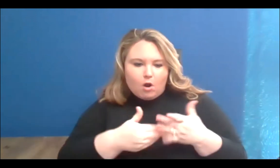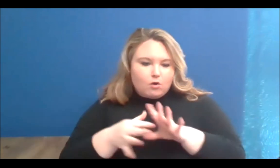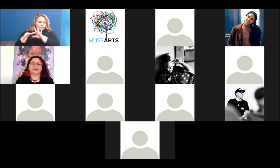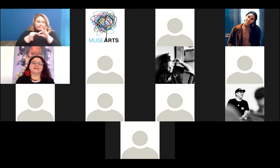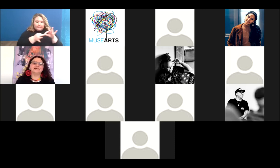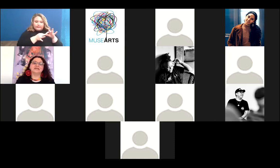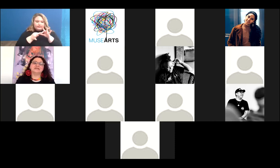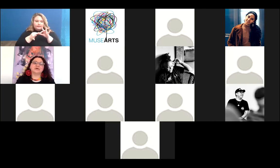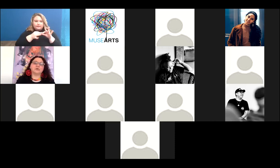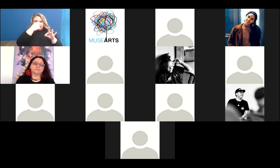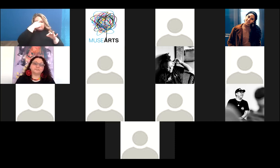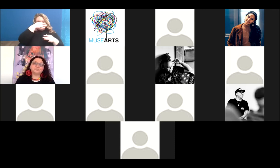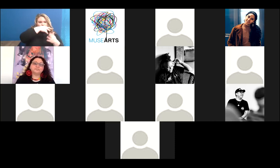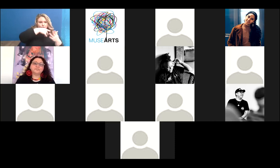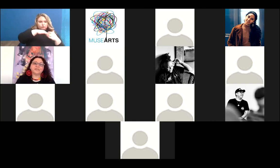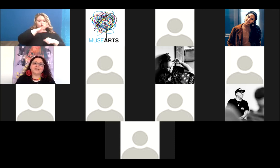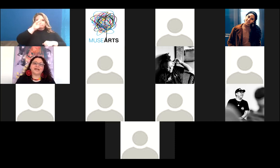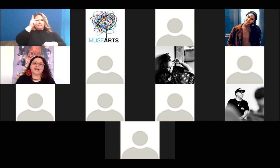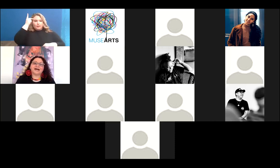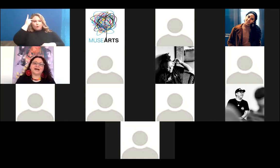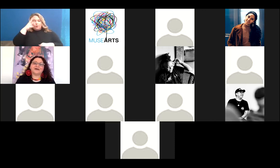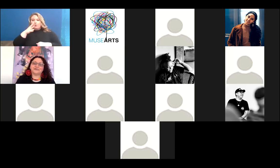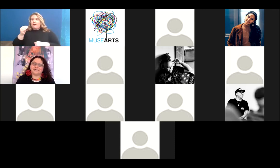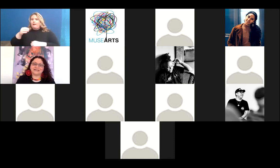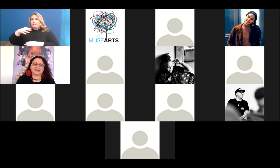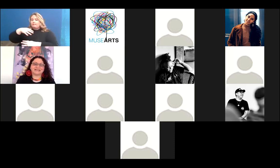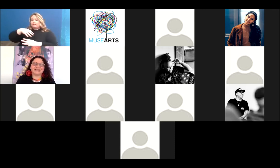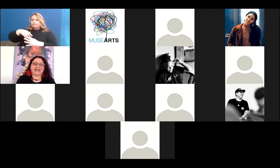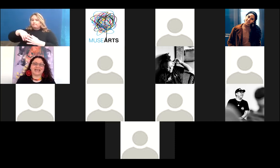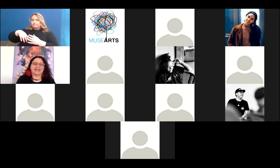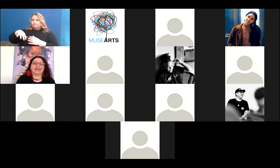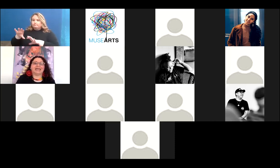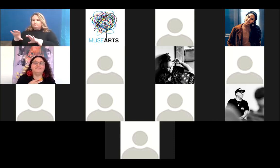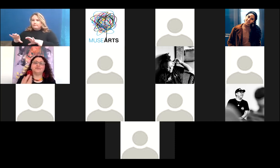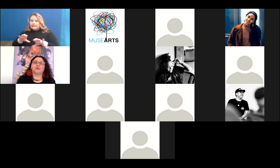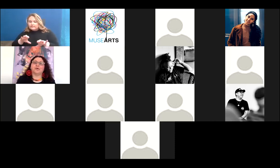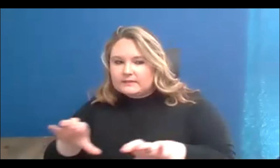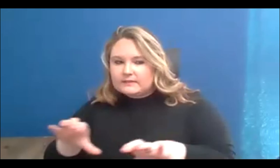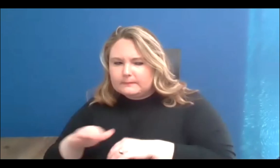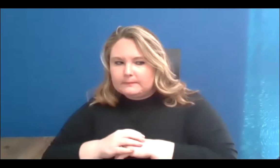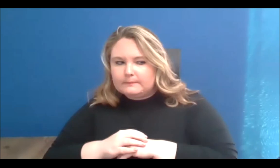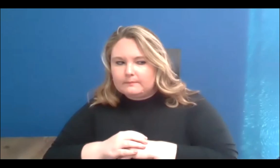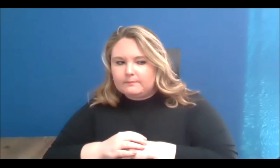political. So, of course, I'm asking again if you all can join in